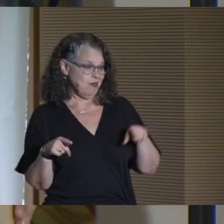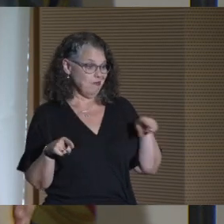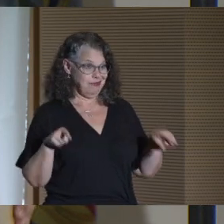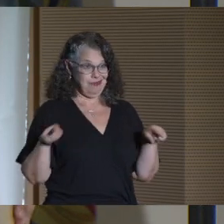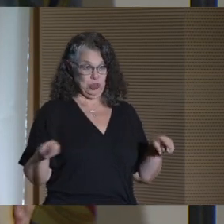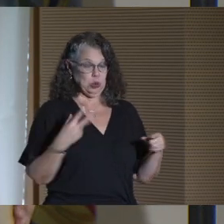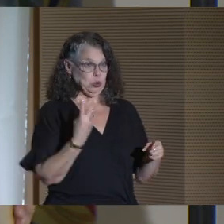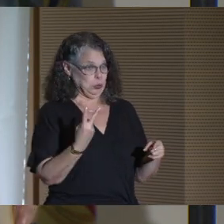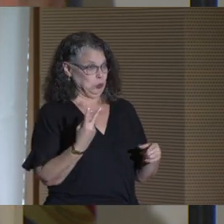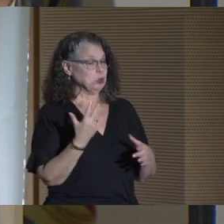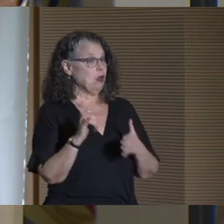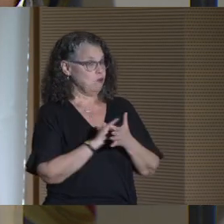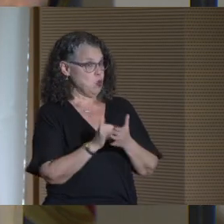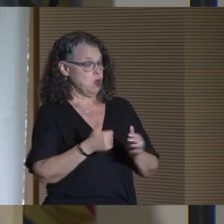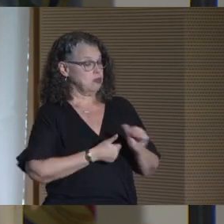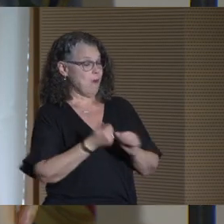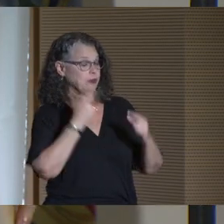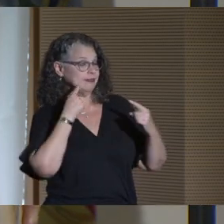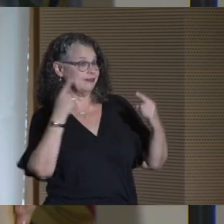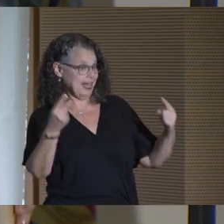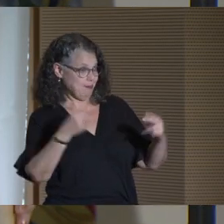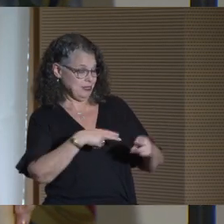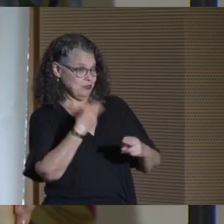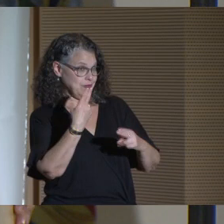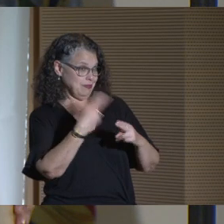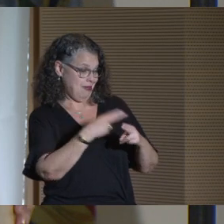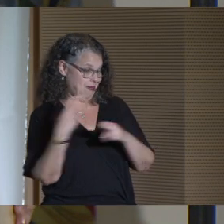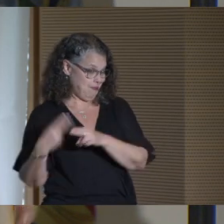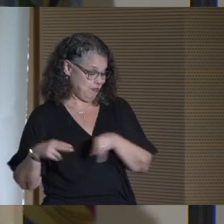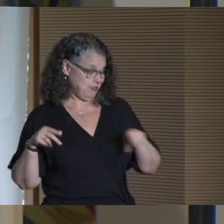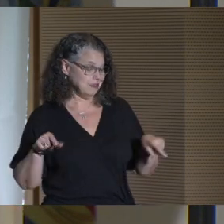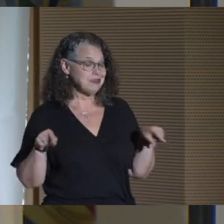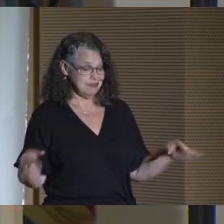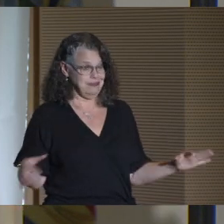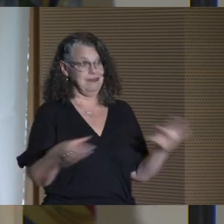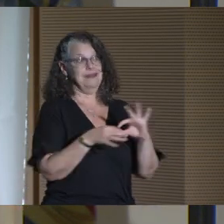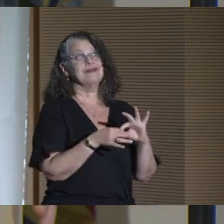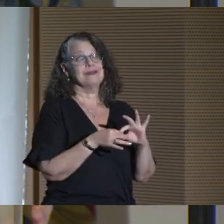marrying two of New York's most iconic signature brands.